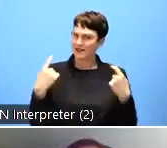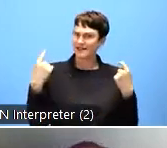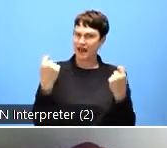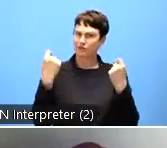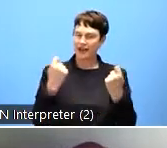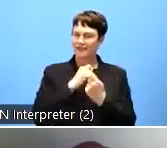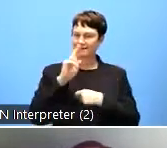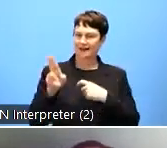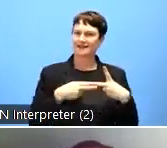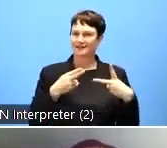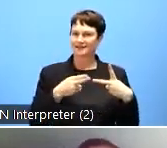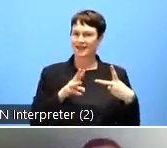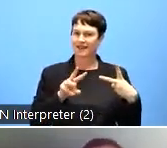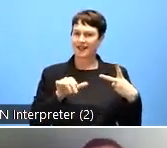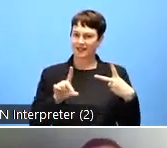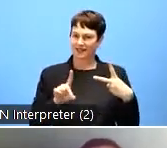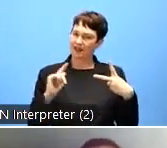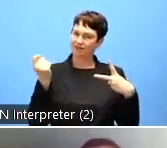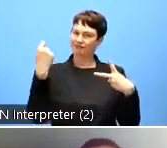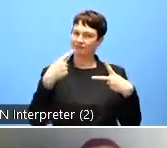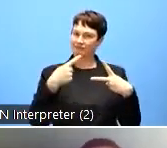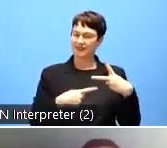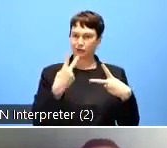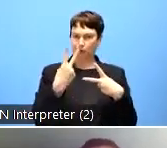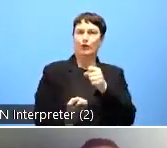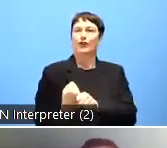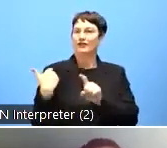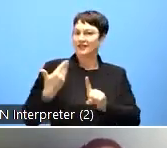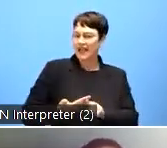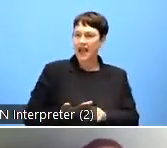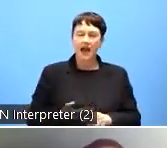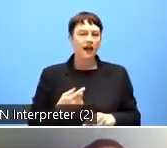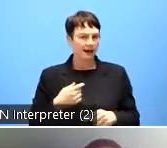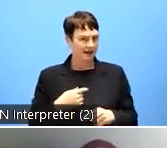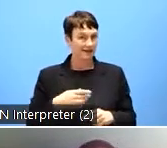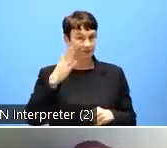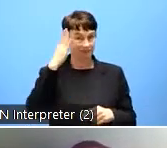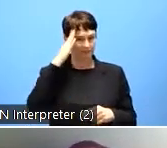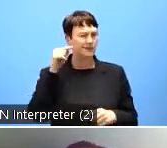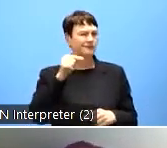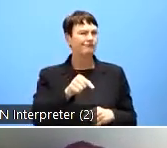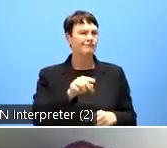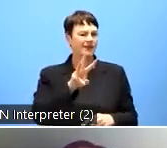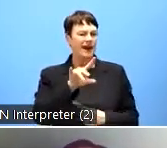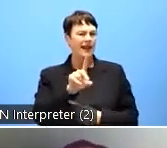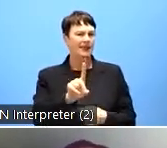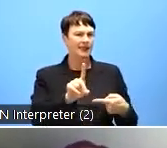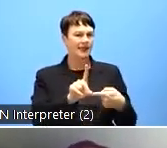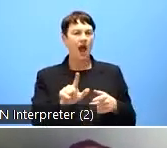one of the first legislation on digital accessibility that paved the way to the recent progress